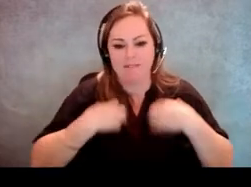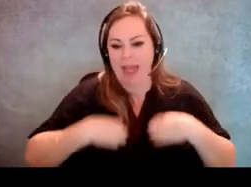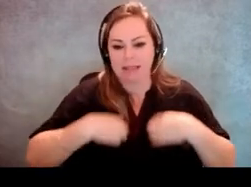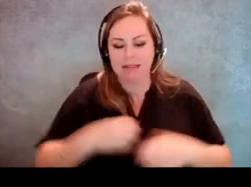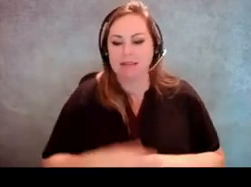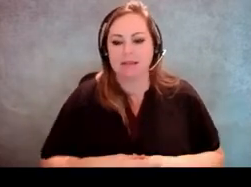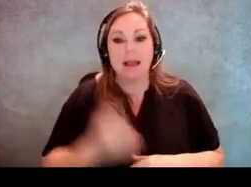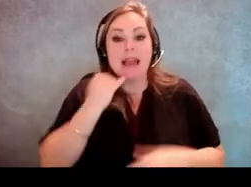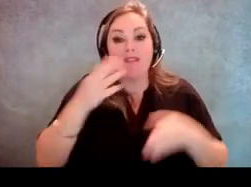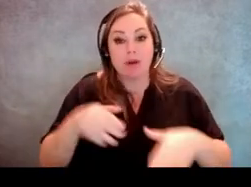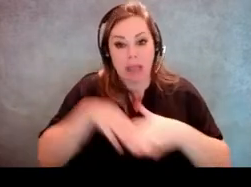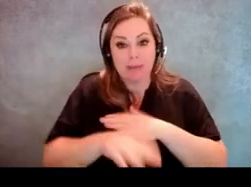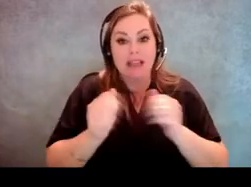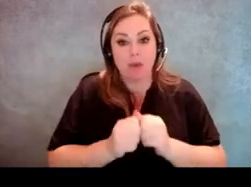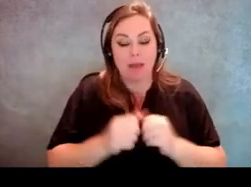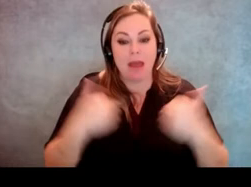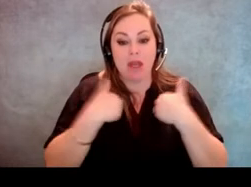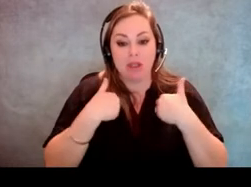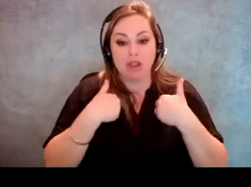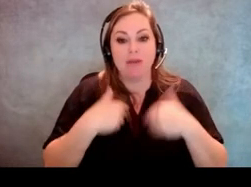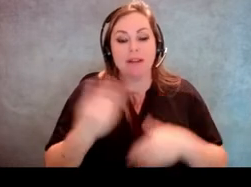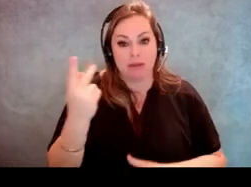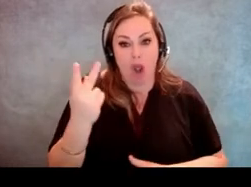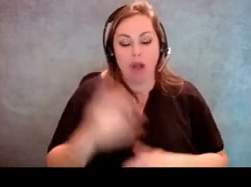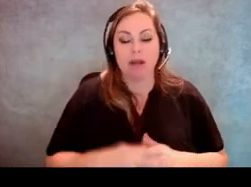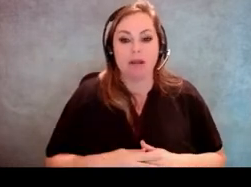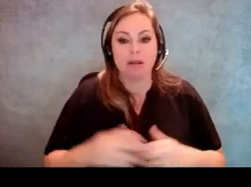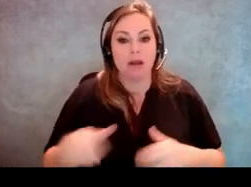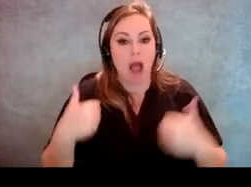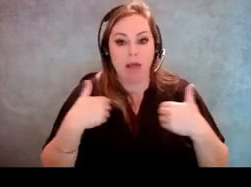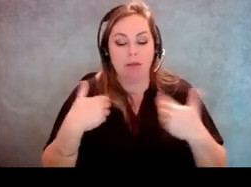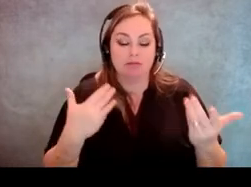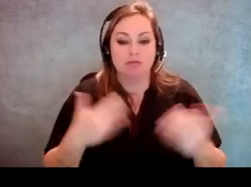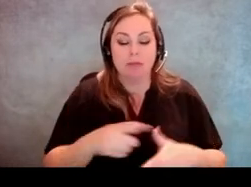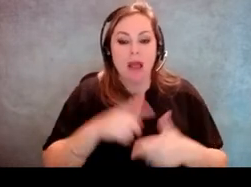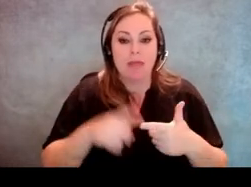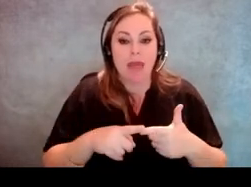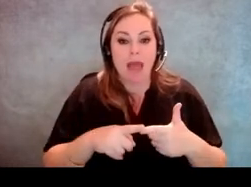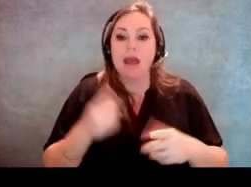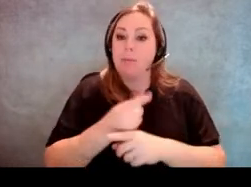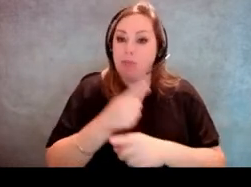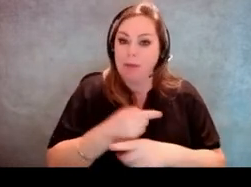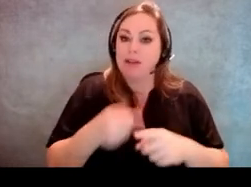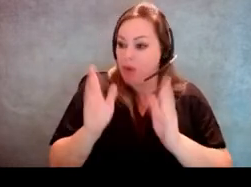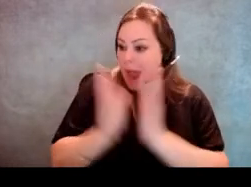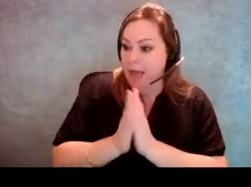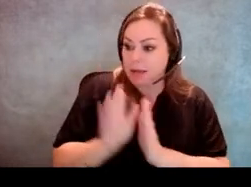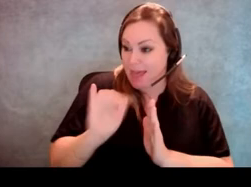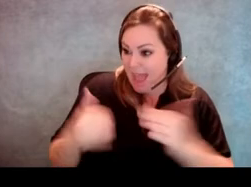So if someone comes in with an animal like that or a dog, it is appropriate to ask, is that a service animal?